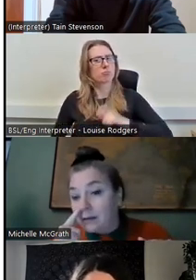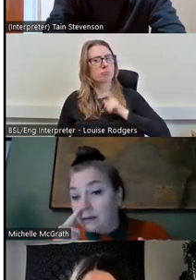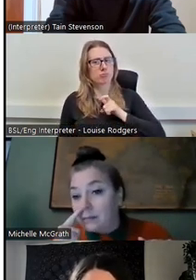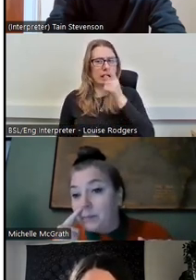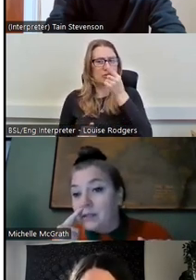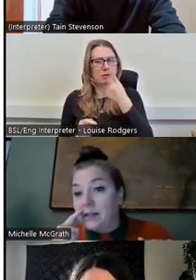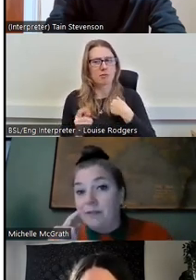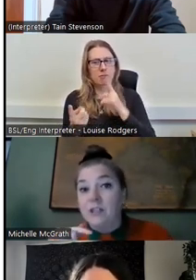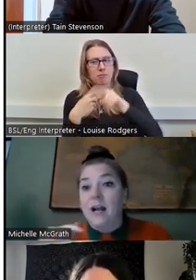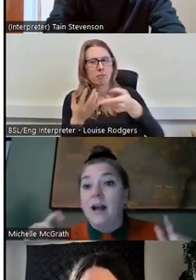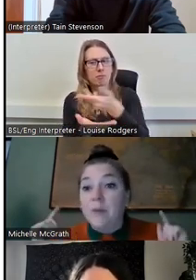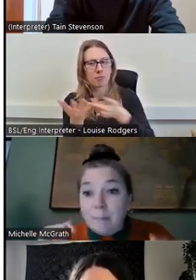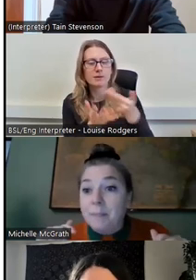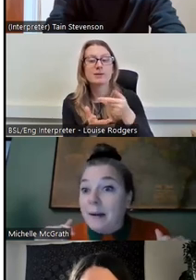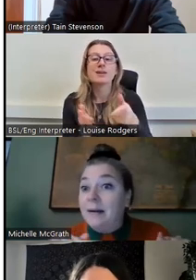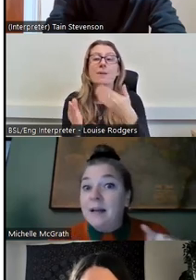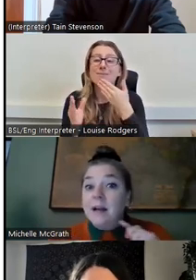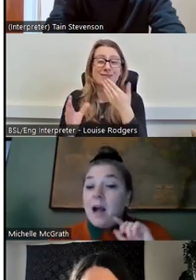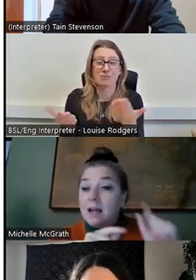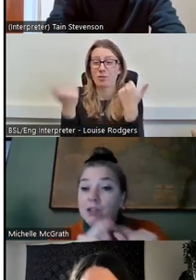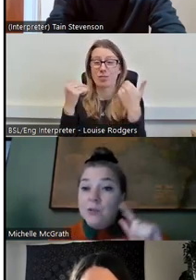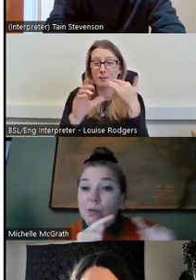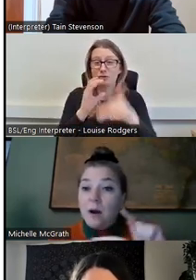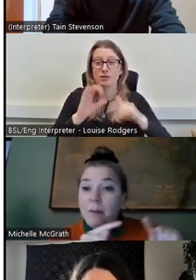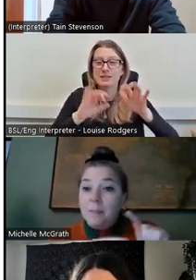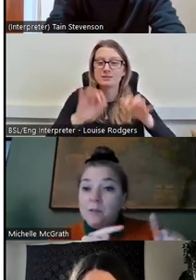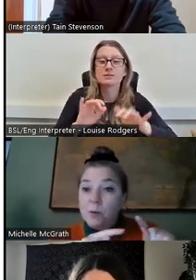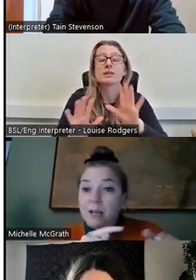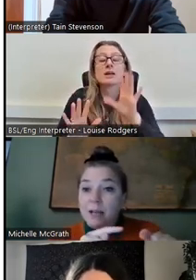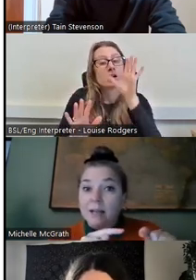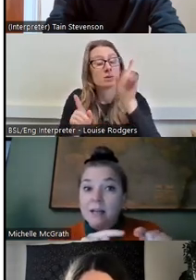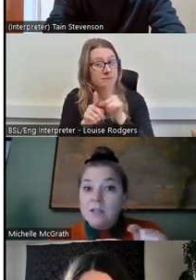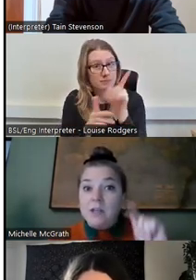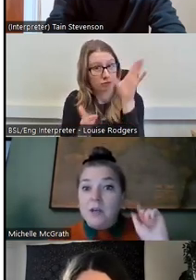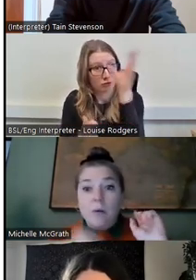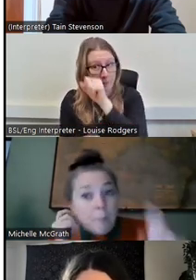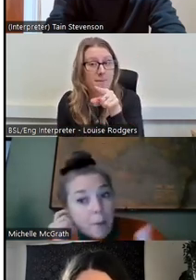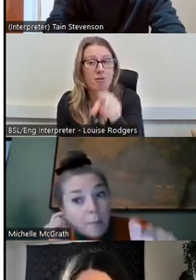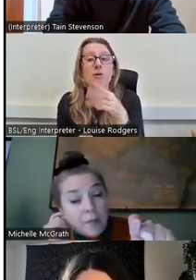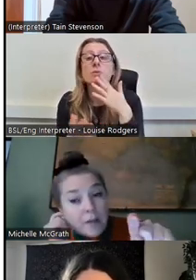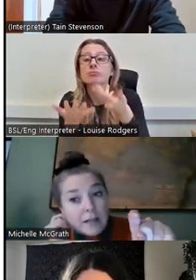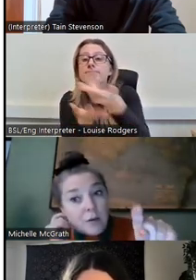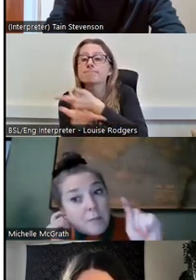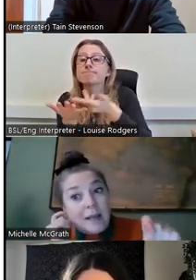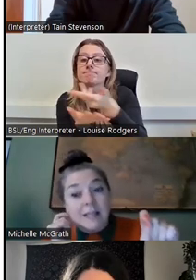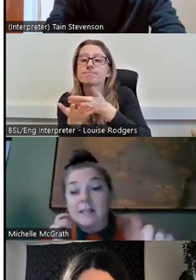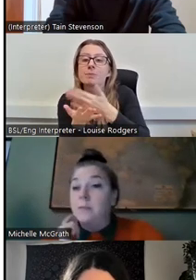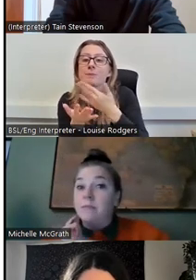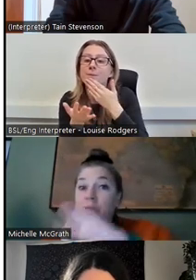put stuff in the chat and remember as you're talking to pop things on the Menti so that we